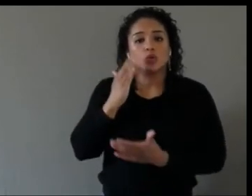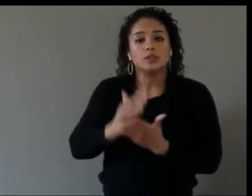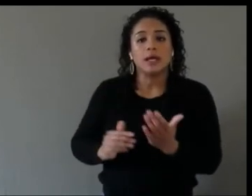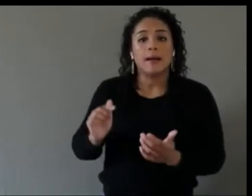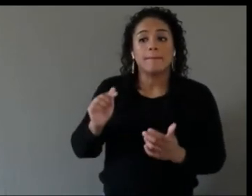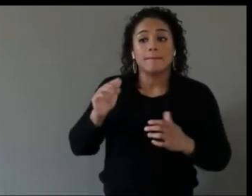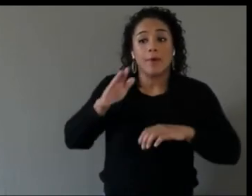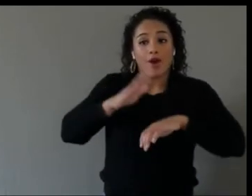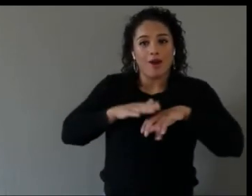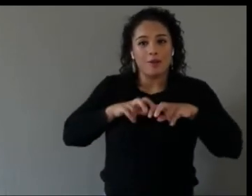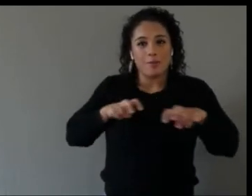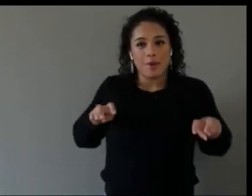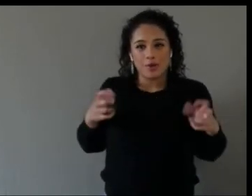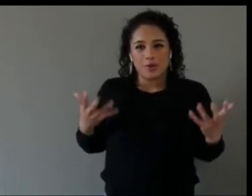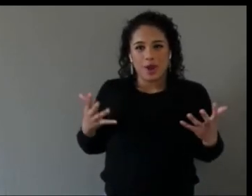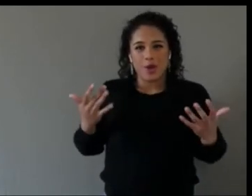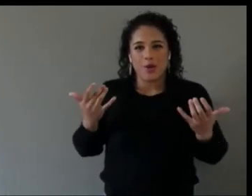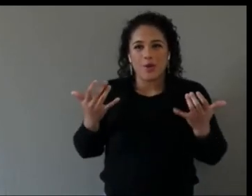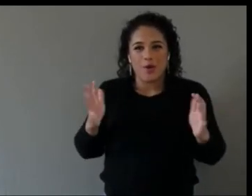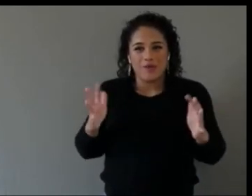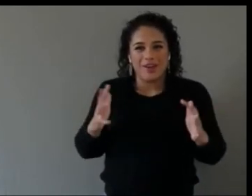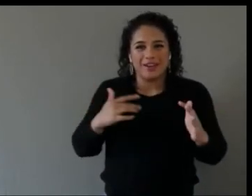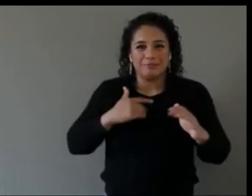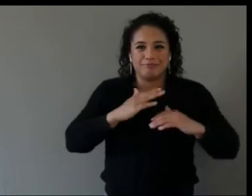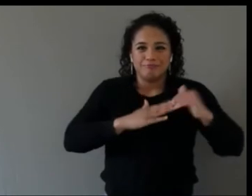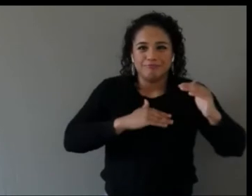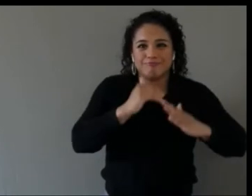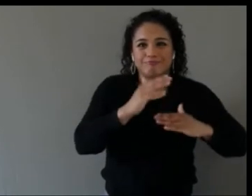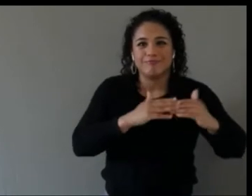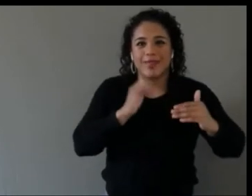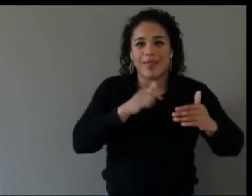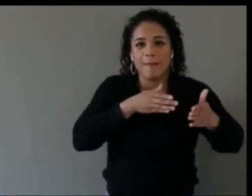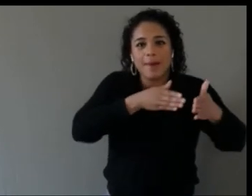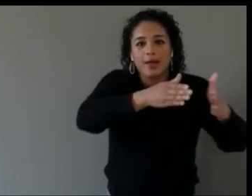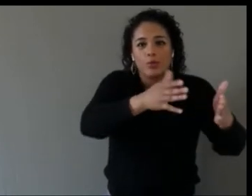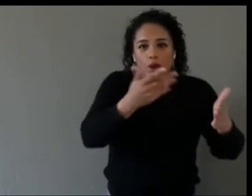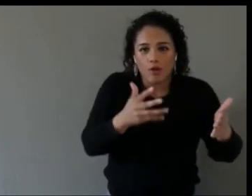so some organizations do better than others, but I think it's a big problem.